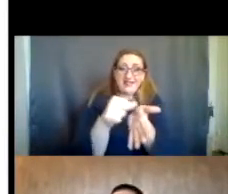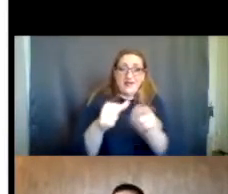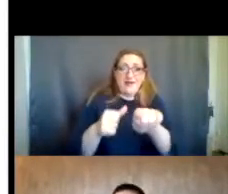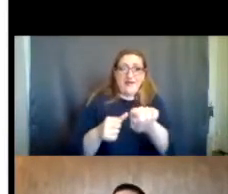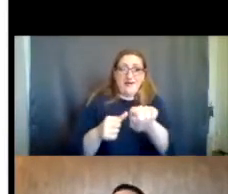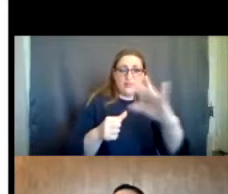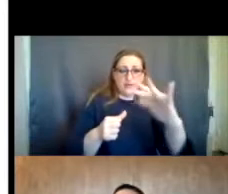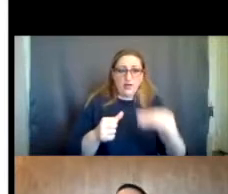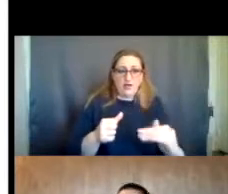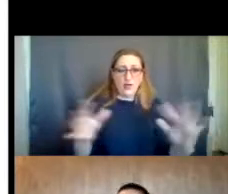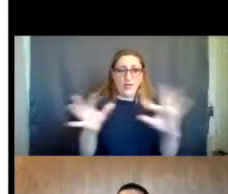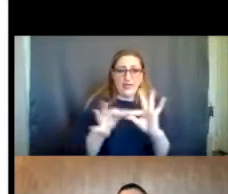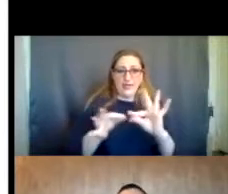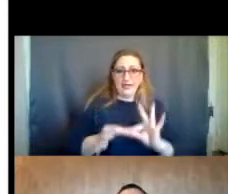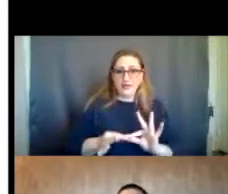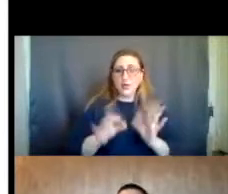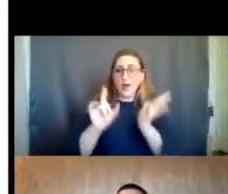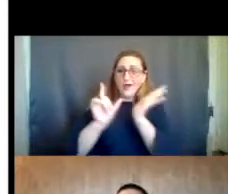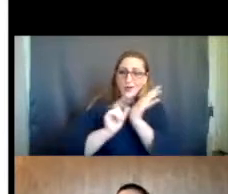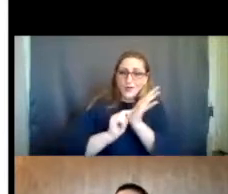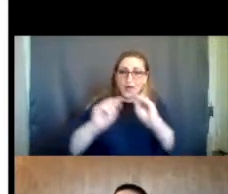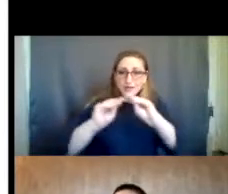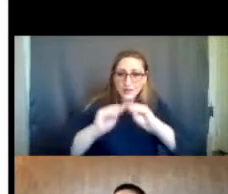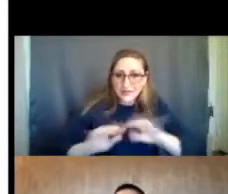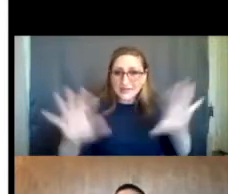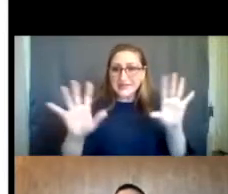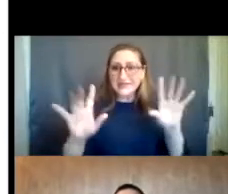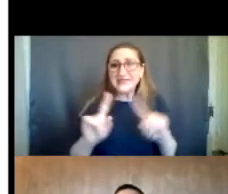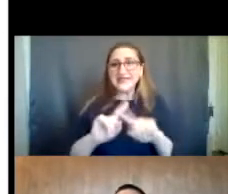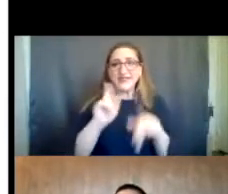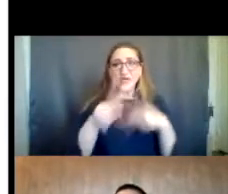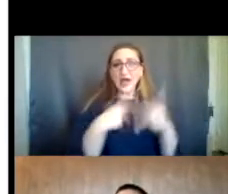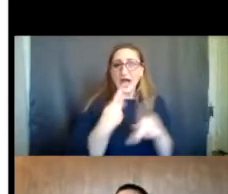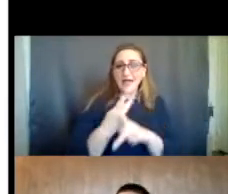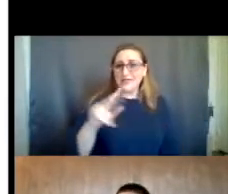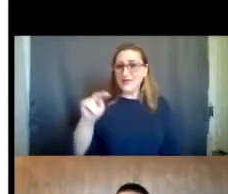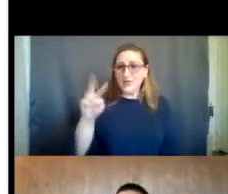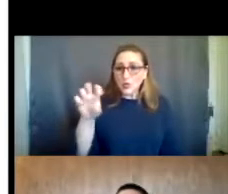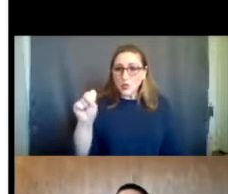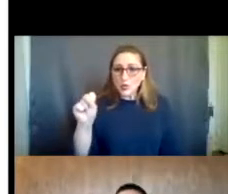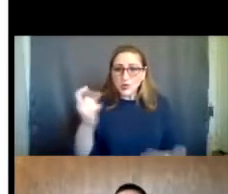you links to press releases and other kinds of news items from various important